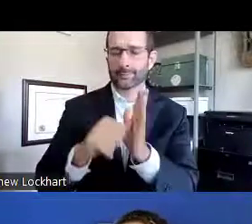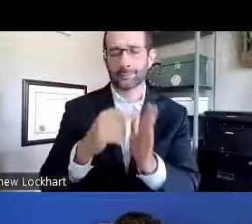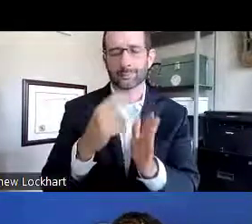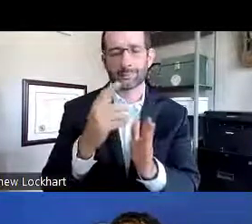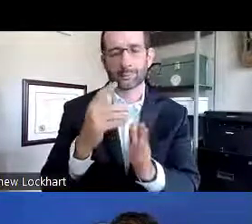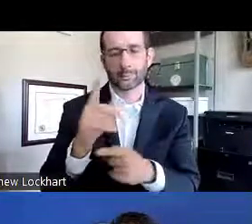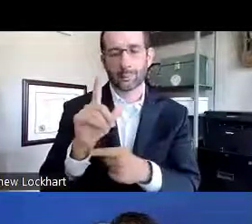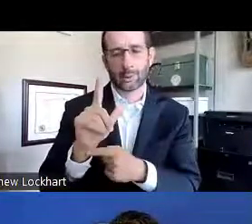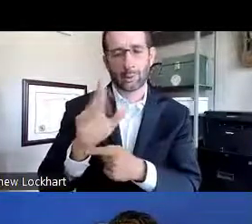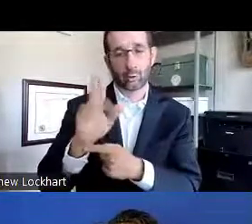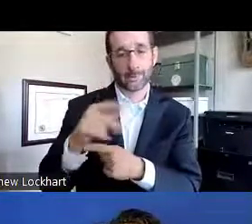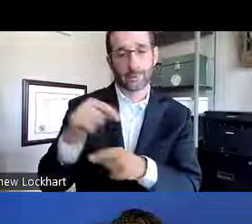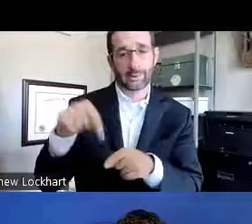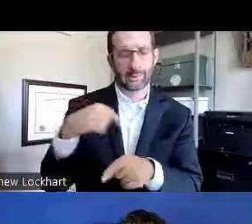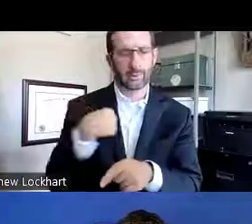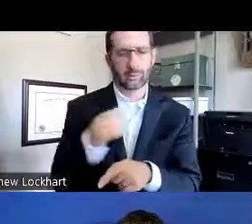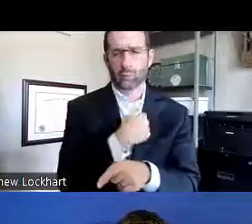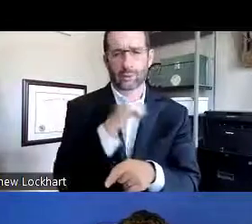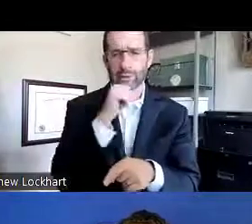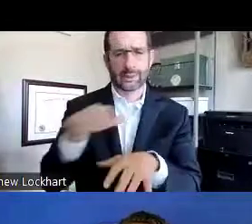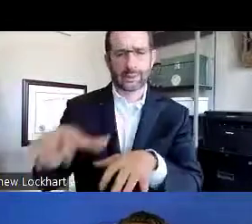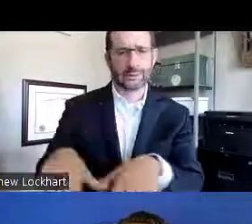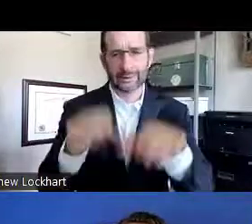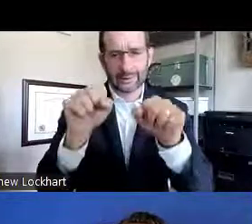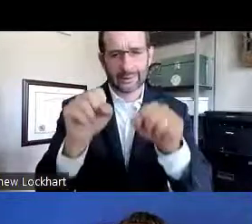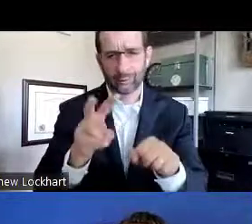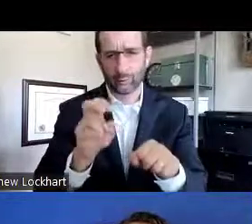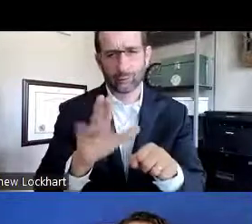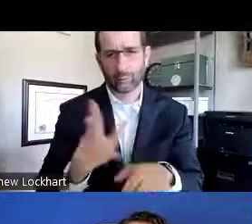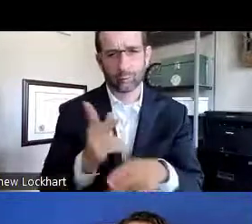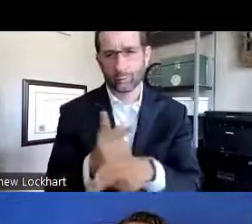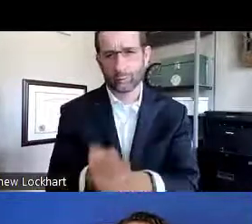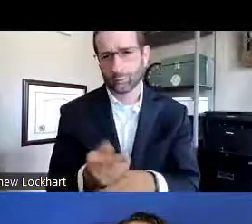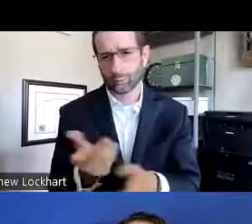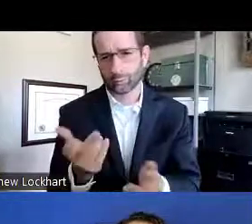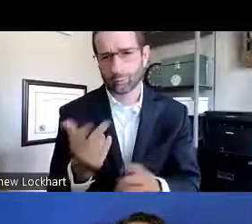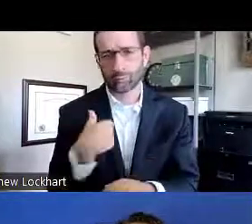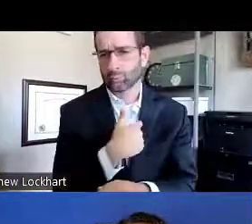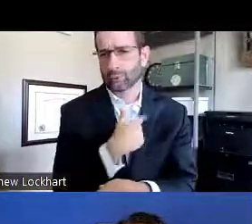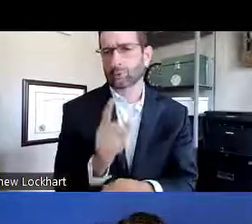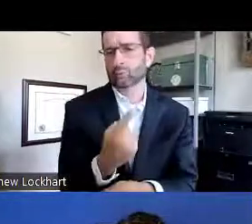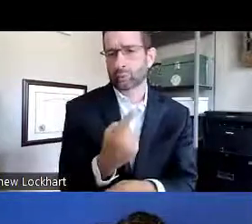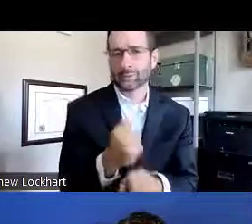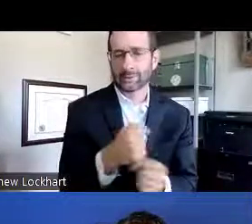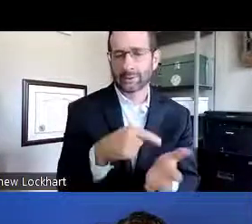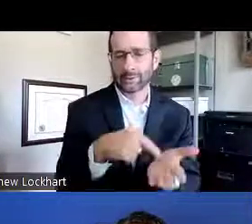of paying monthly. I want to emphasize, in LRP, we're not taking over your loan,